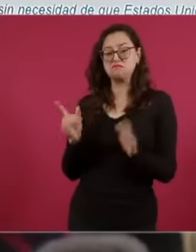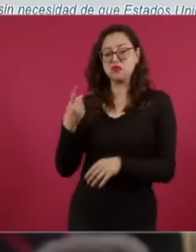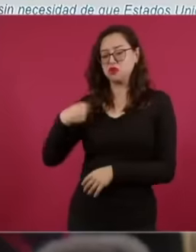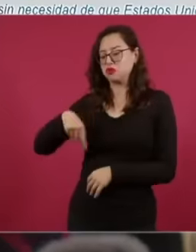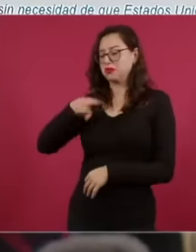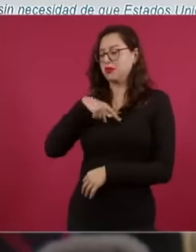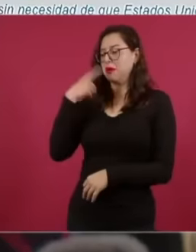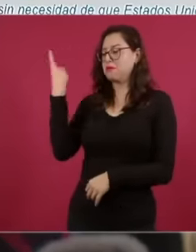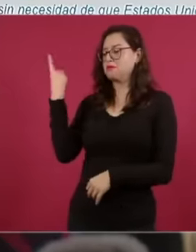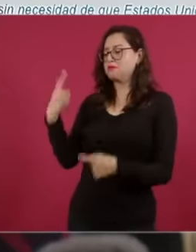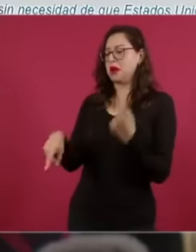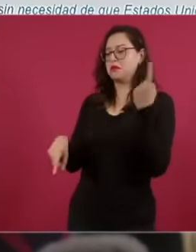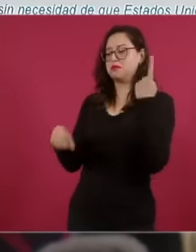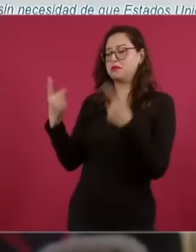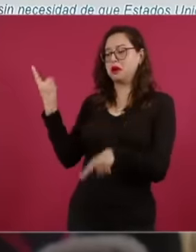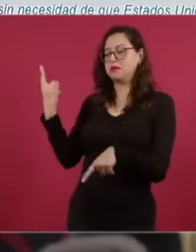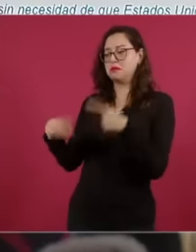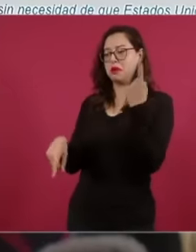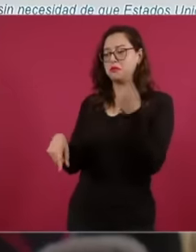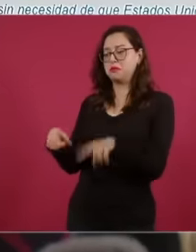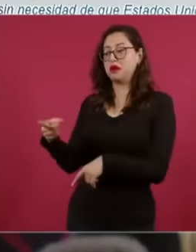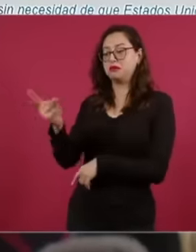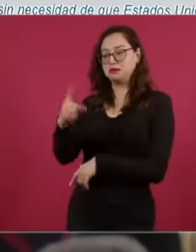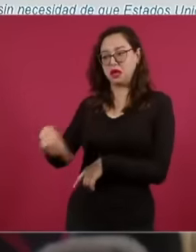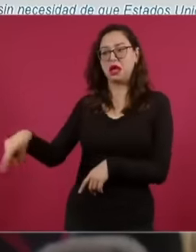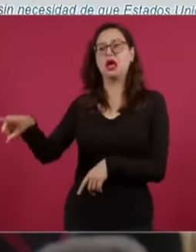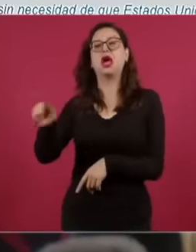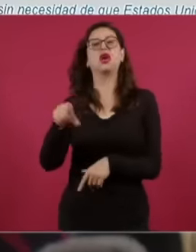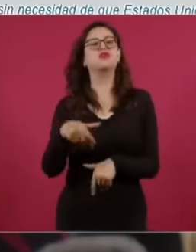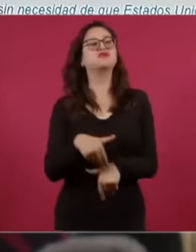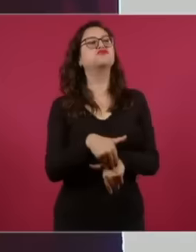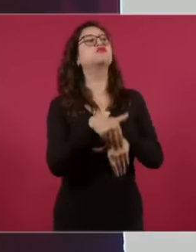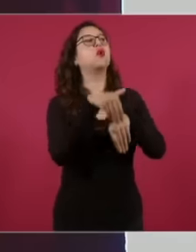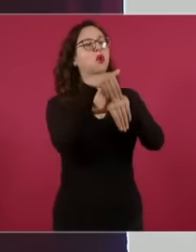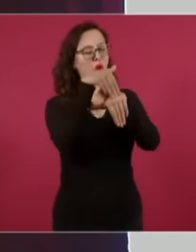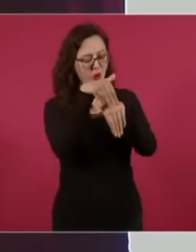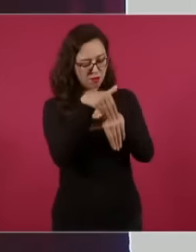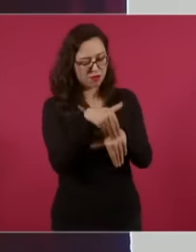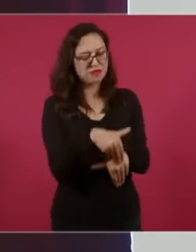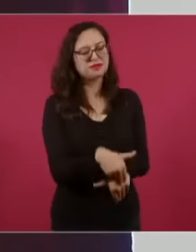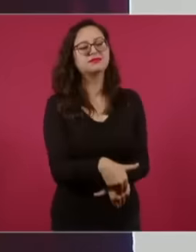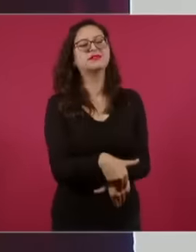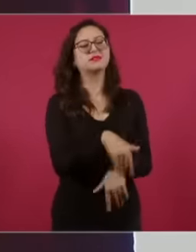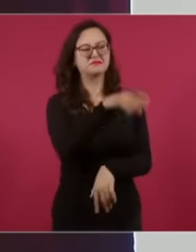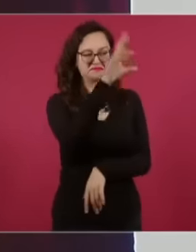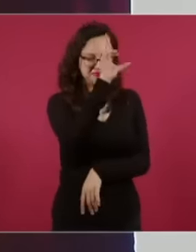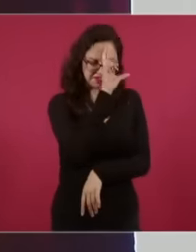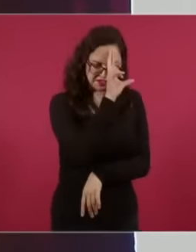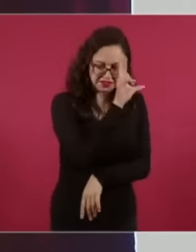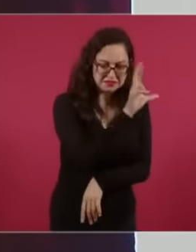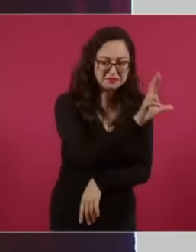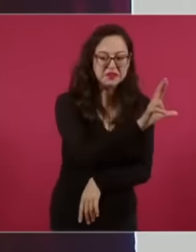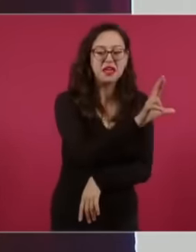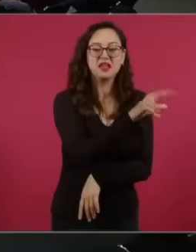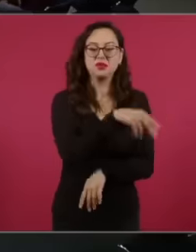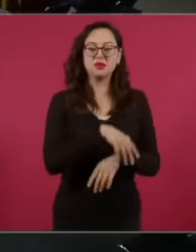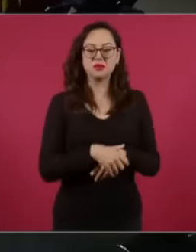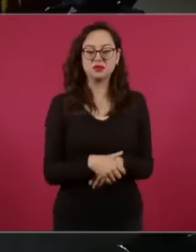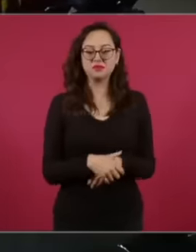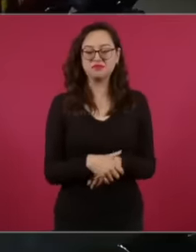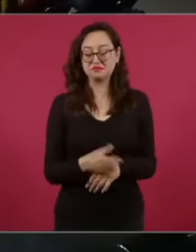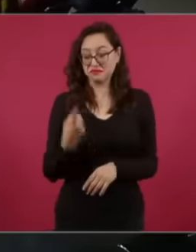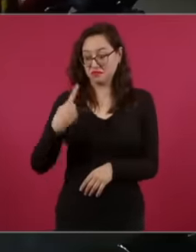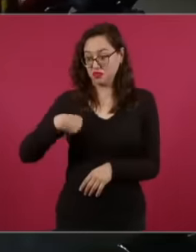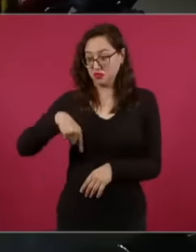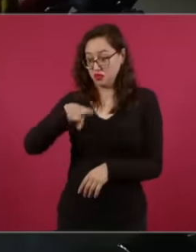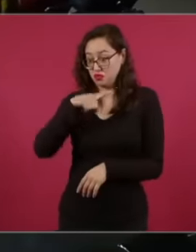and they will do it better and more radically than what we ourselves could have